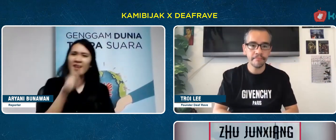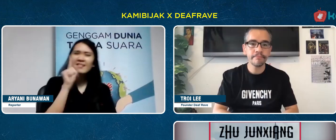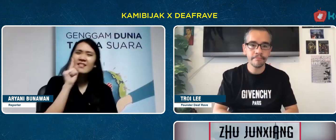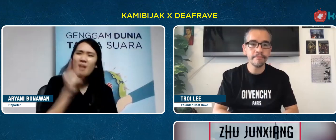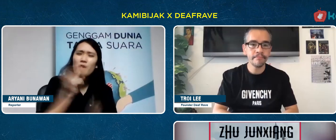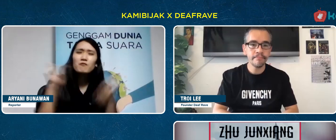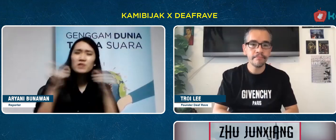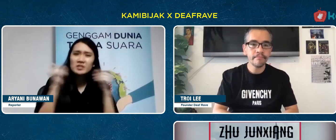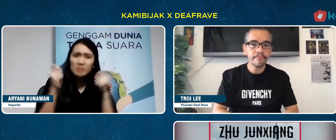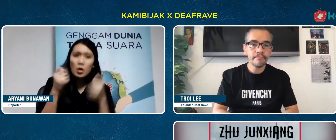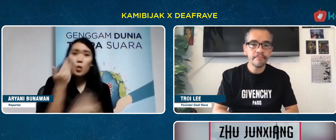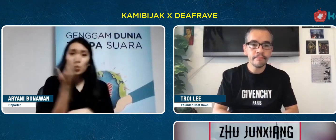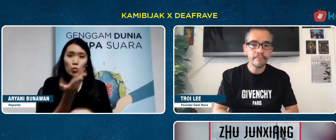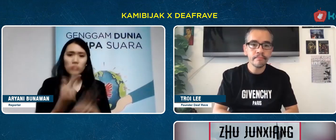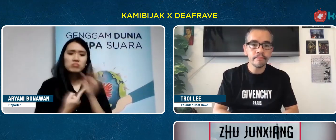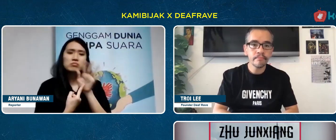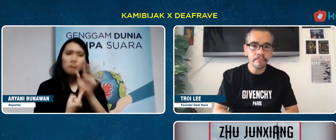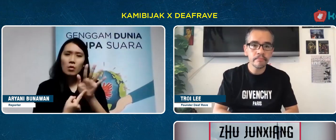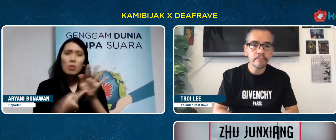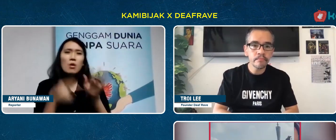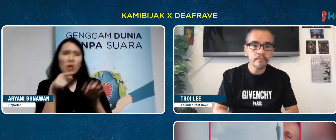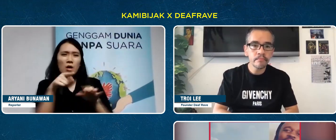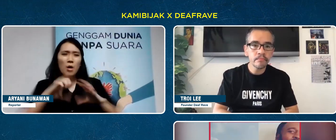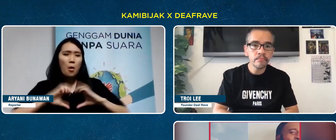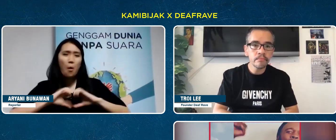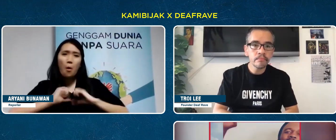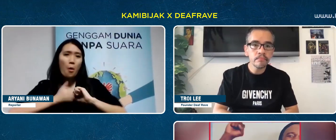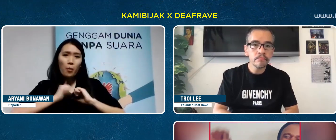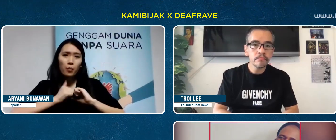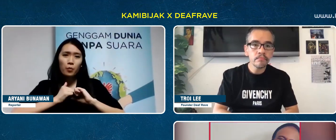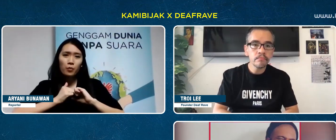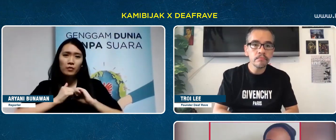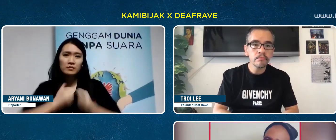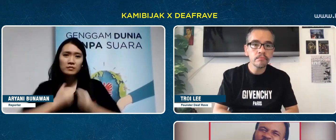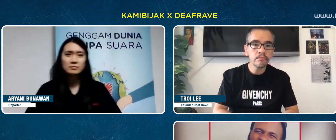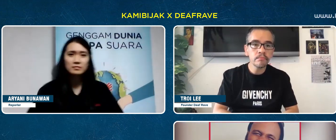How do you put on the show later?